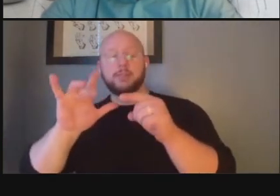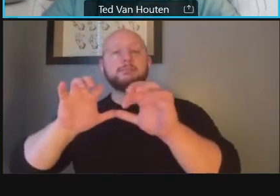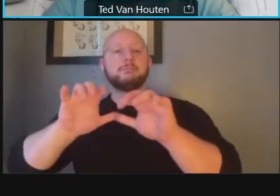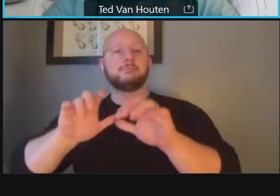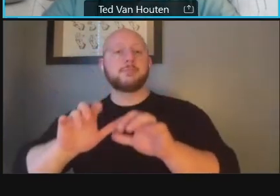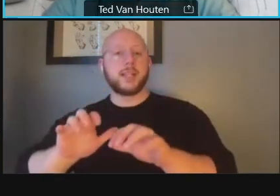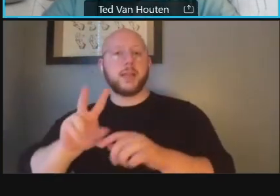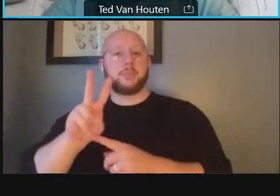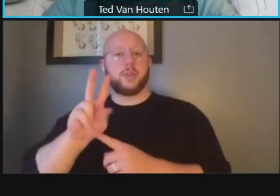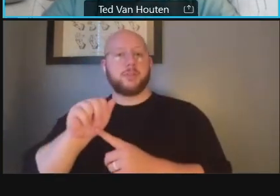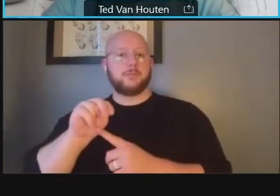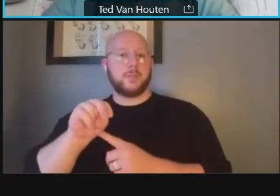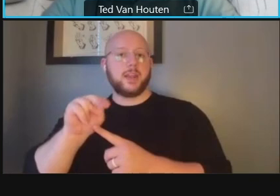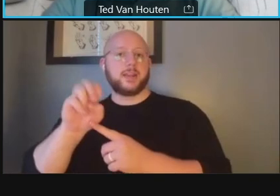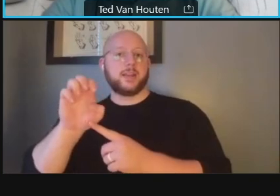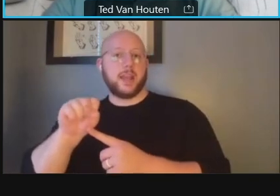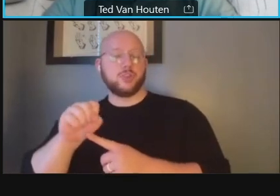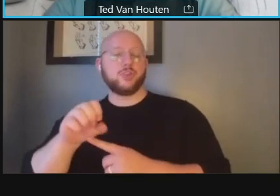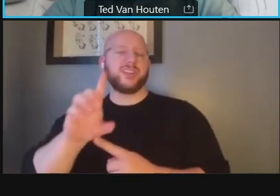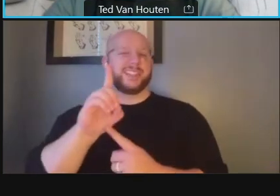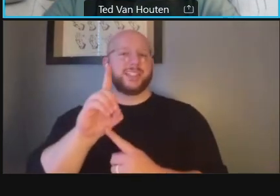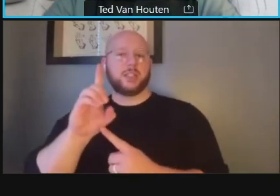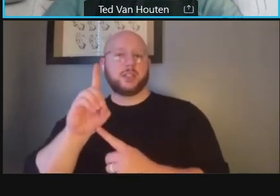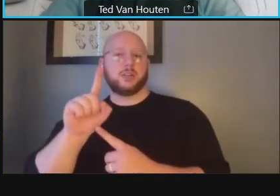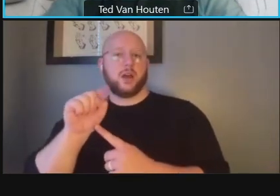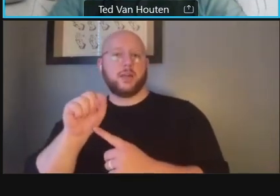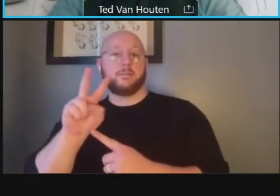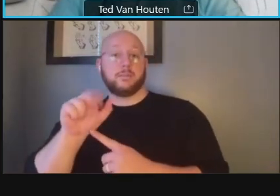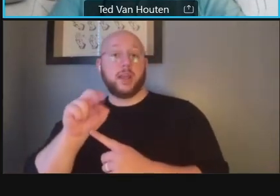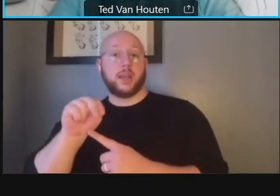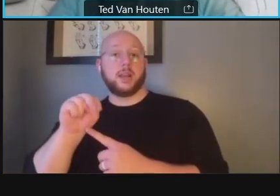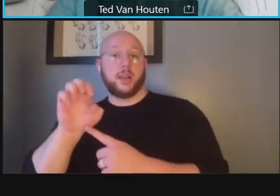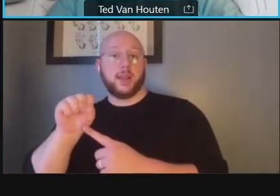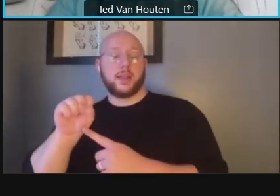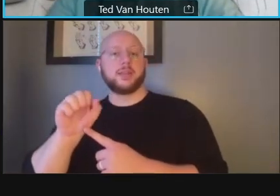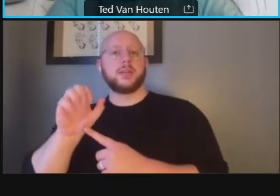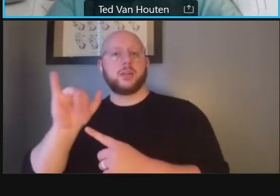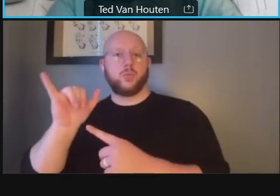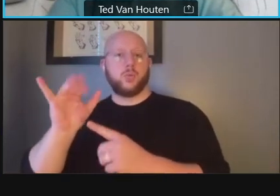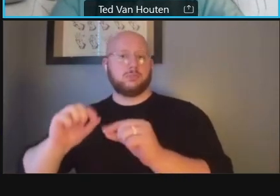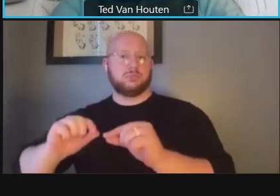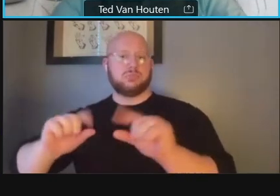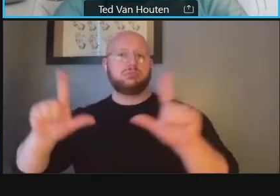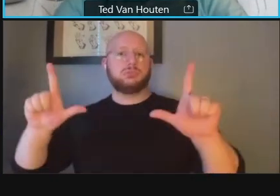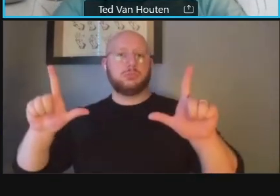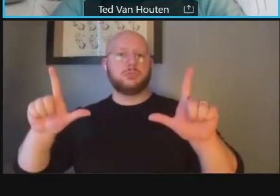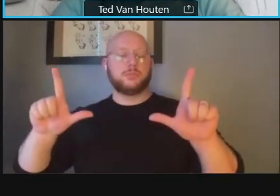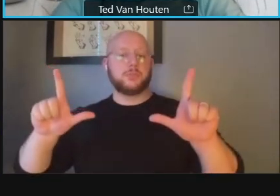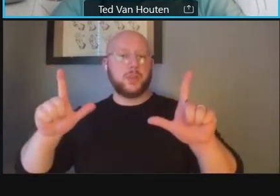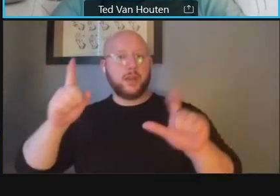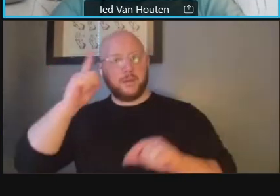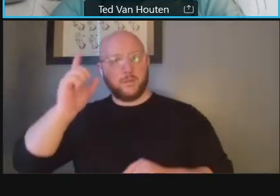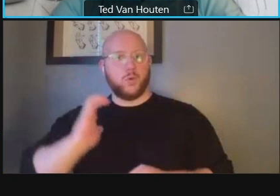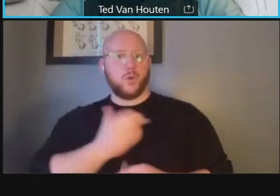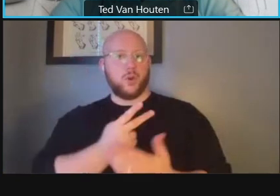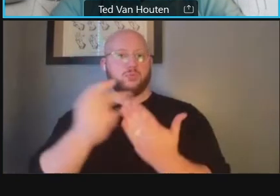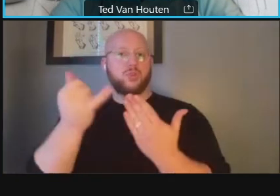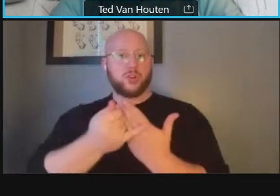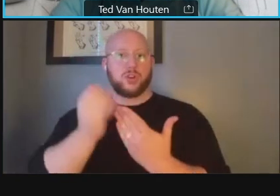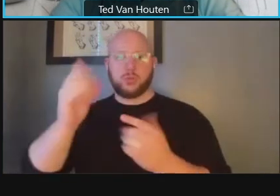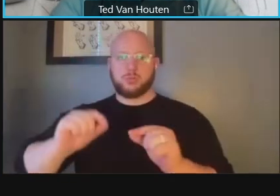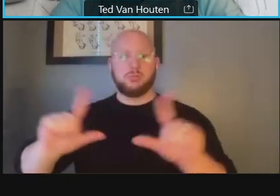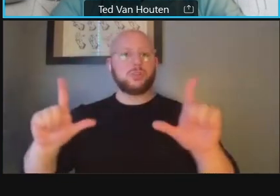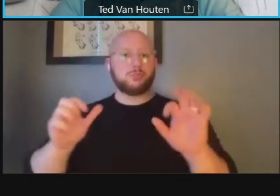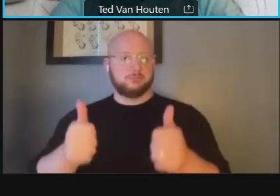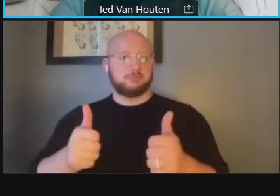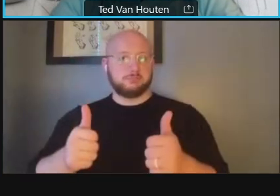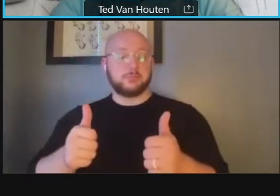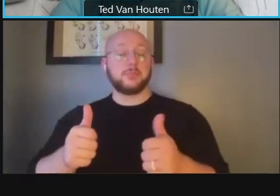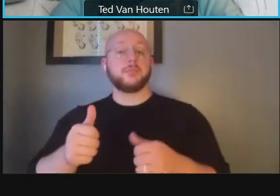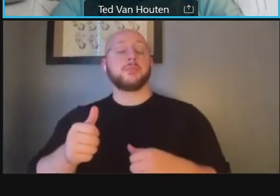vanessa d van ness the web page sorry the web page for our project comes right up um we'll be posting